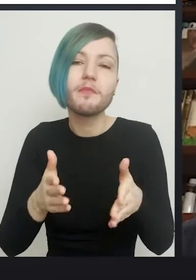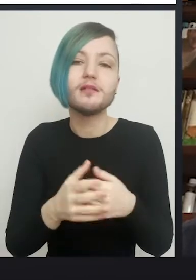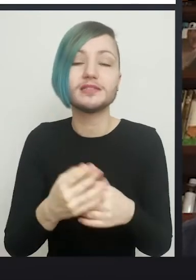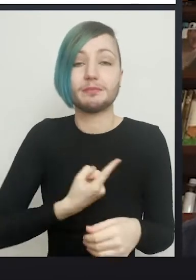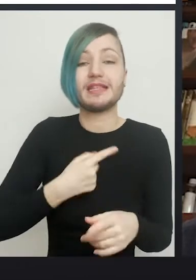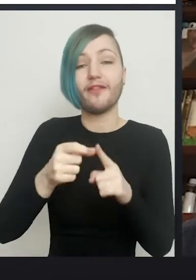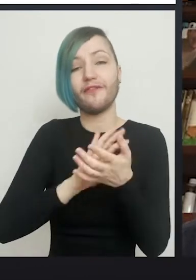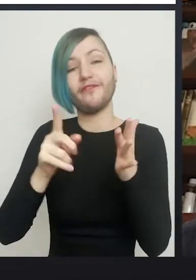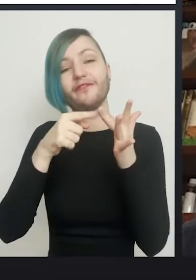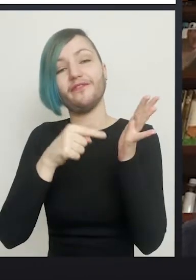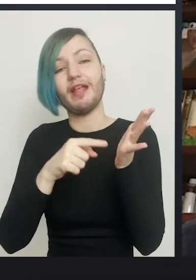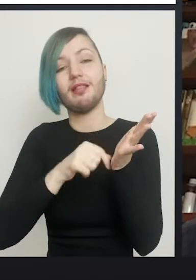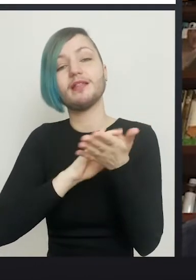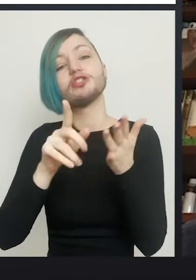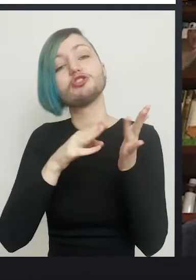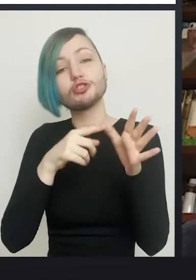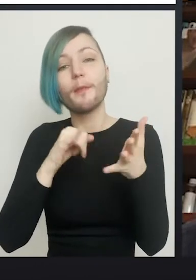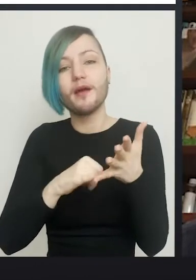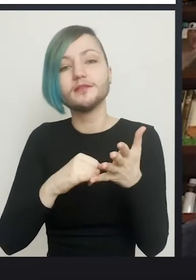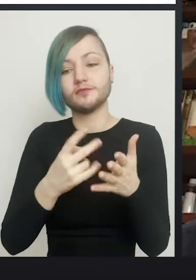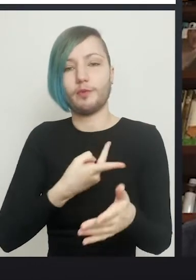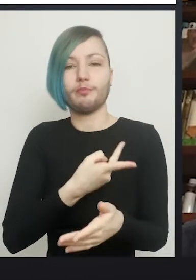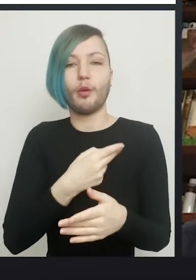I have been doing this the longest of the people working in Britain at the moment, and both of us